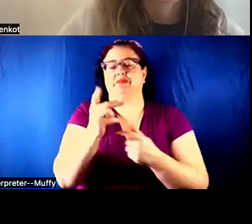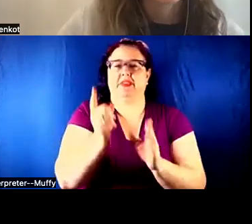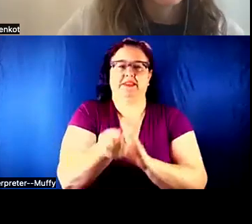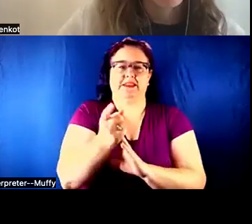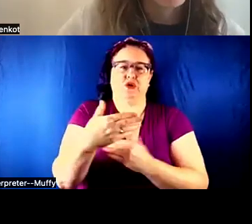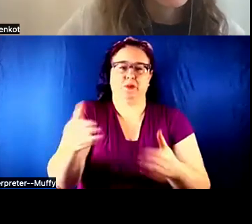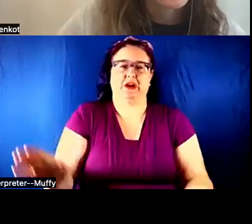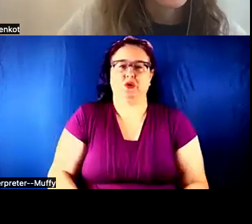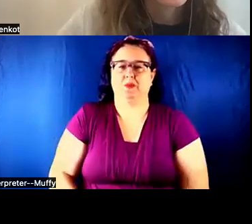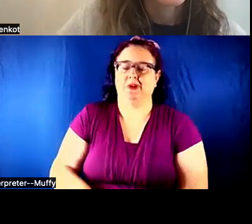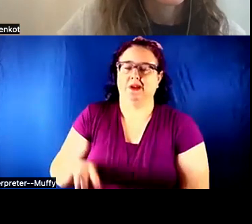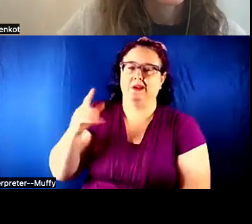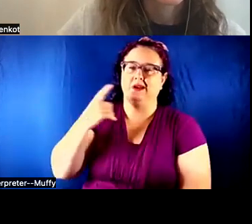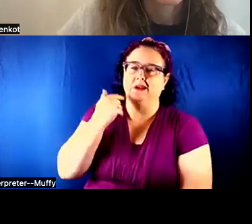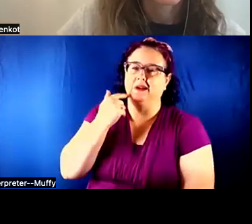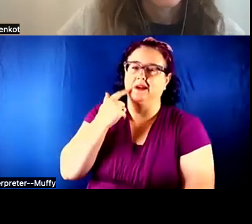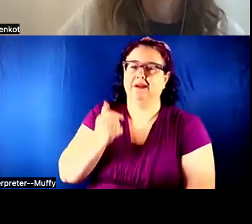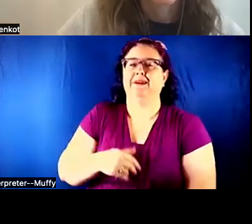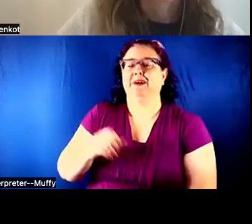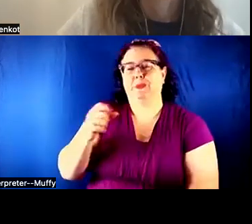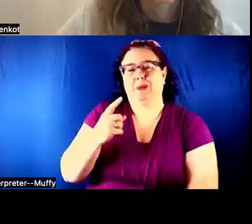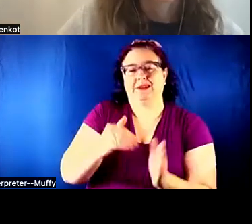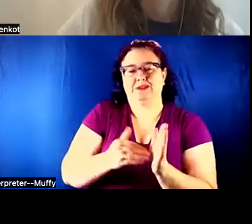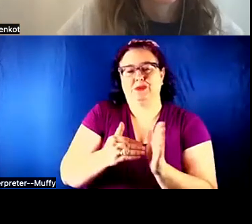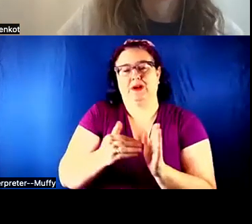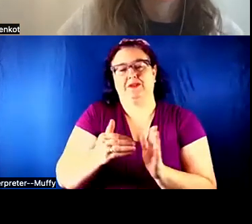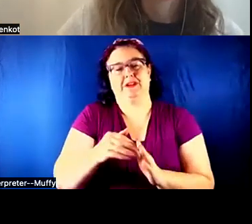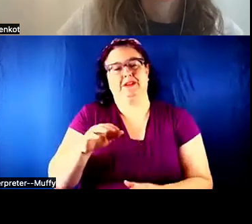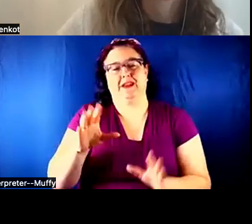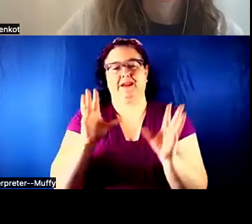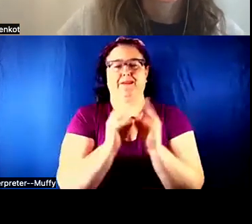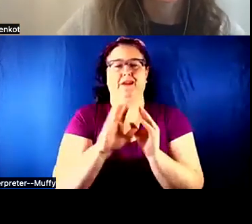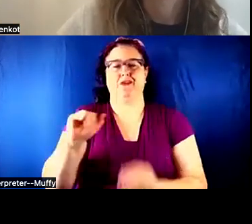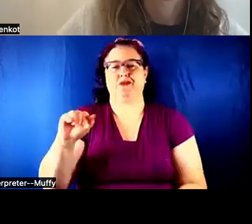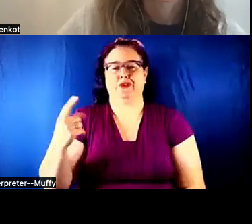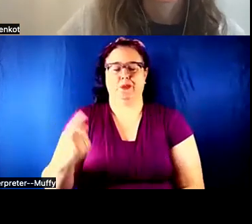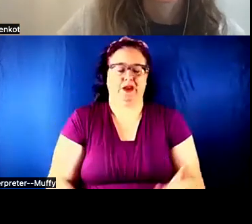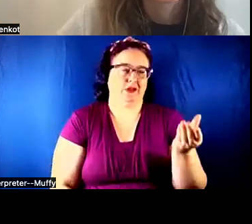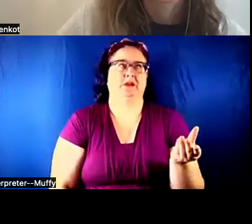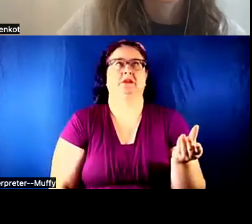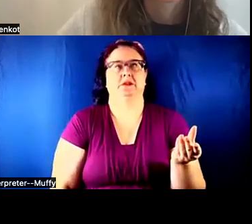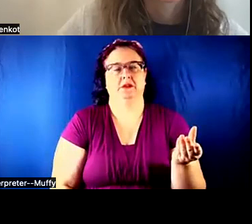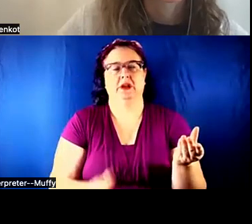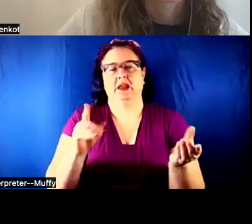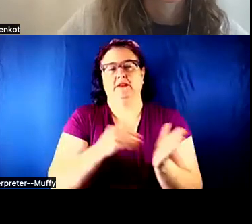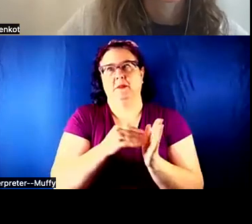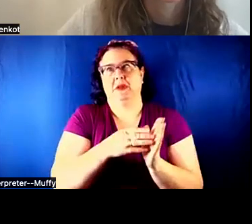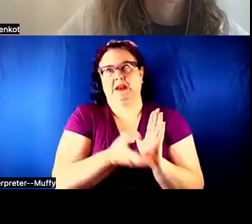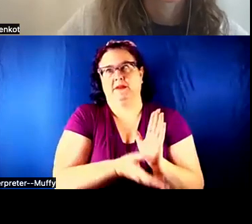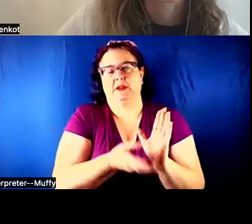Aaron: So often, you just get a conference flag. It's like, whatever. I was about to just say